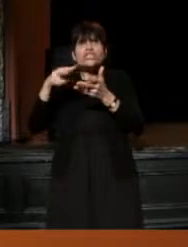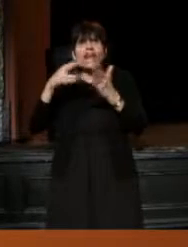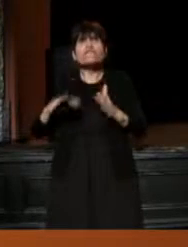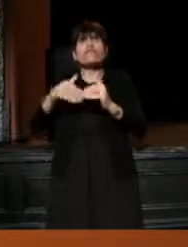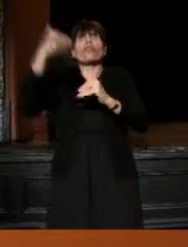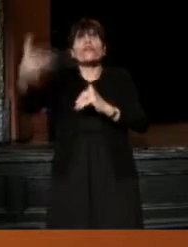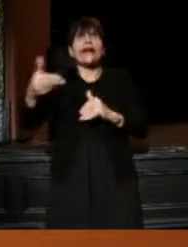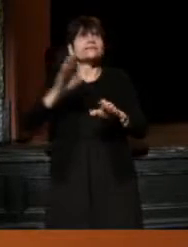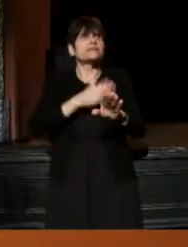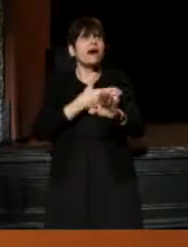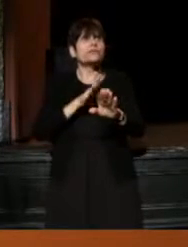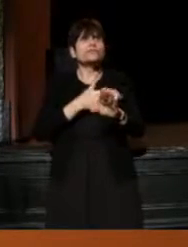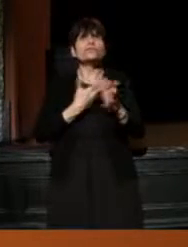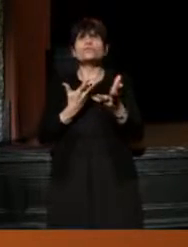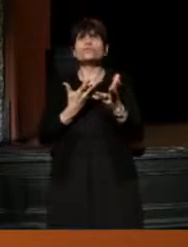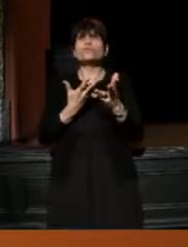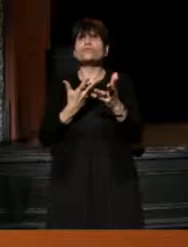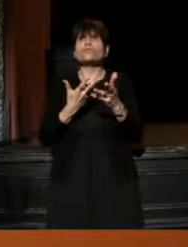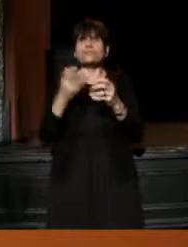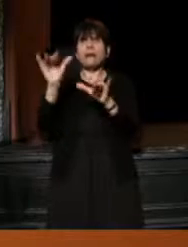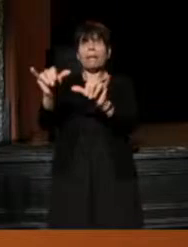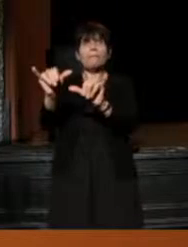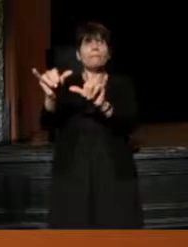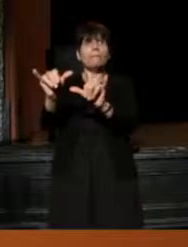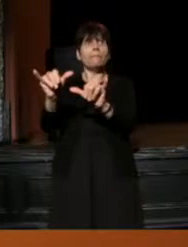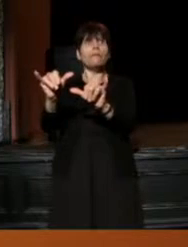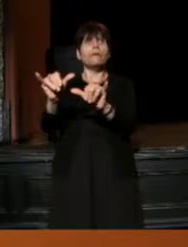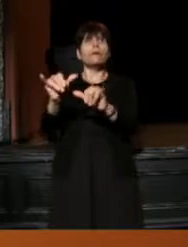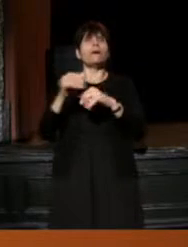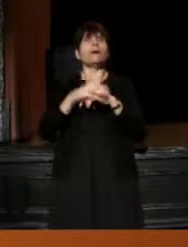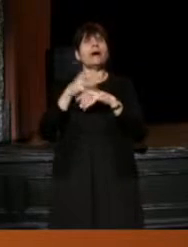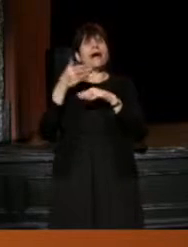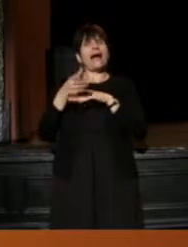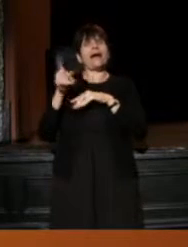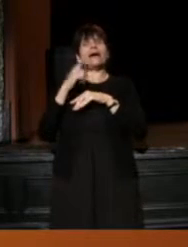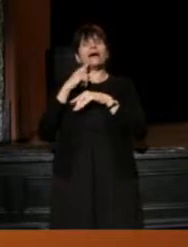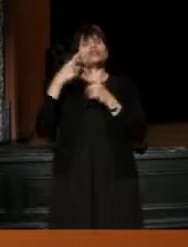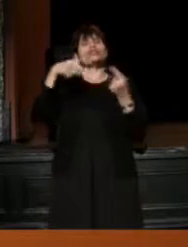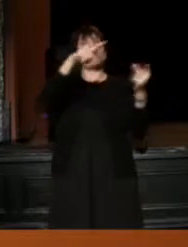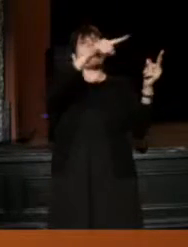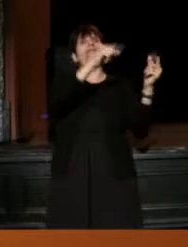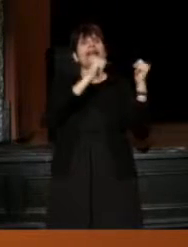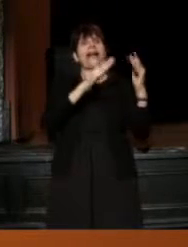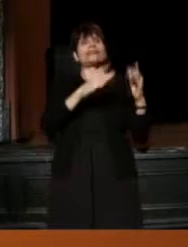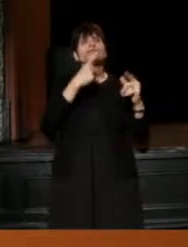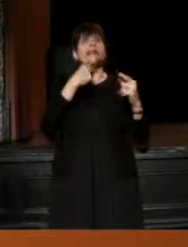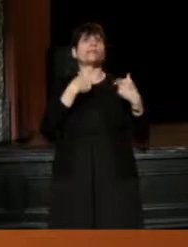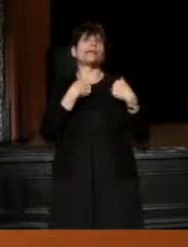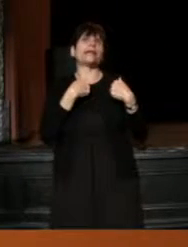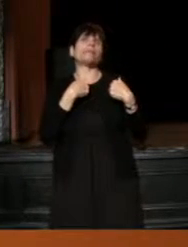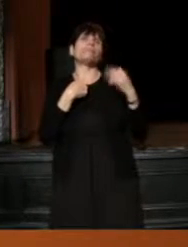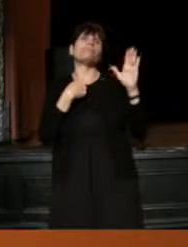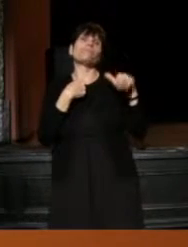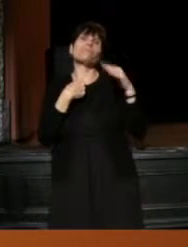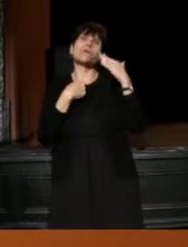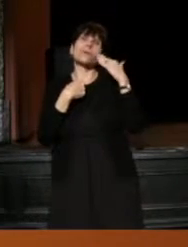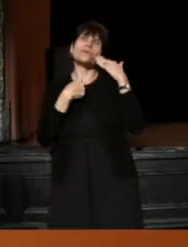A traveling actor said to me, "All this talk about artistic home;